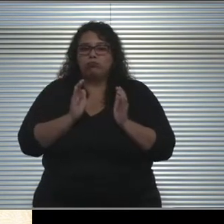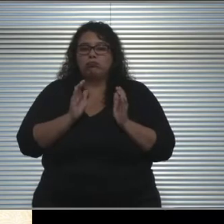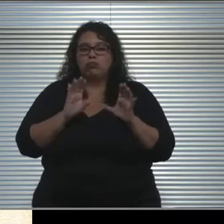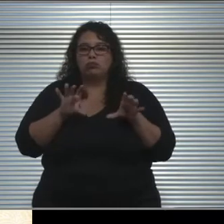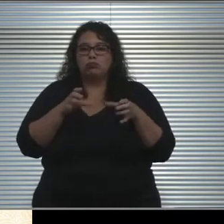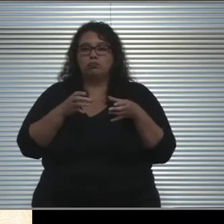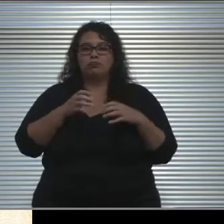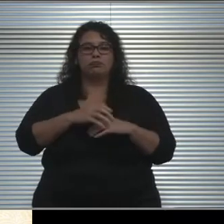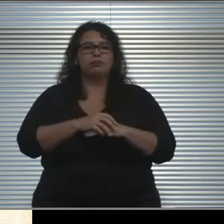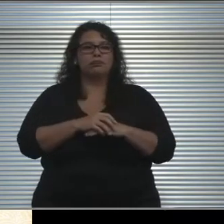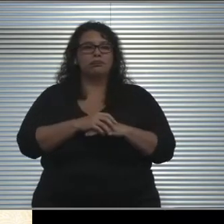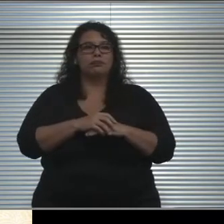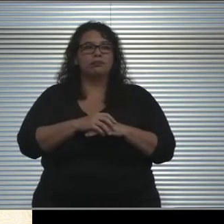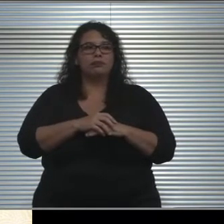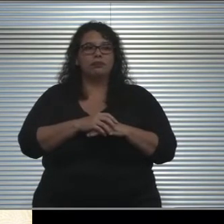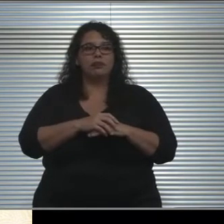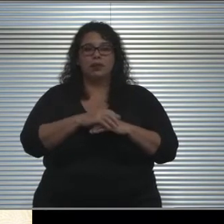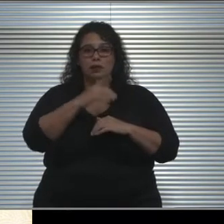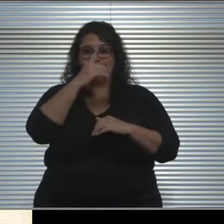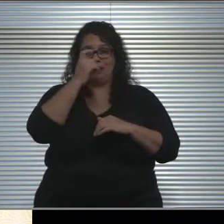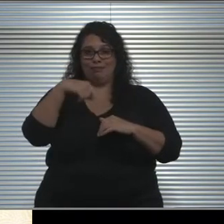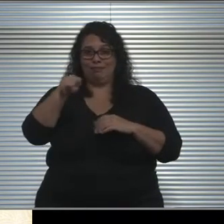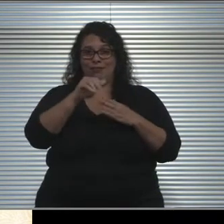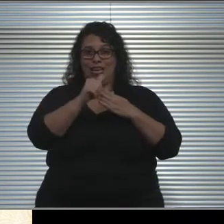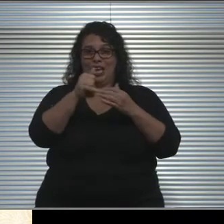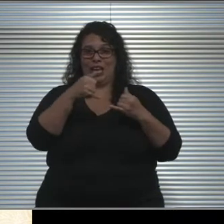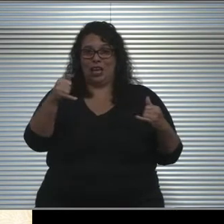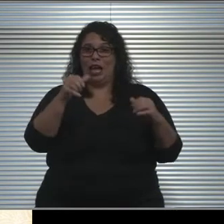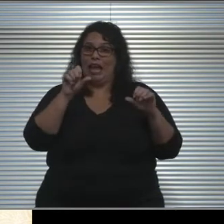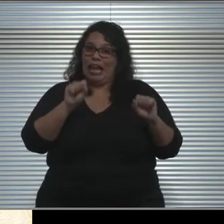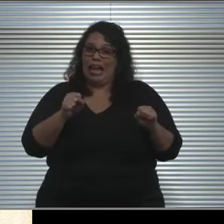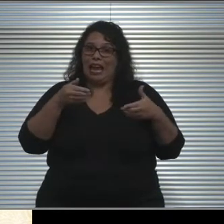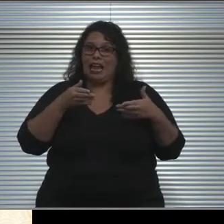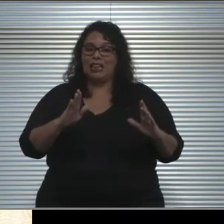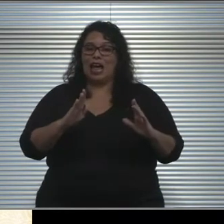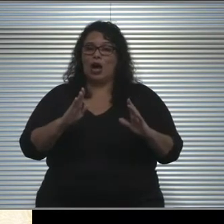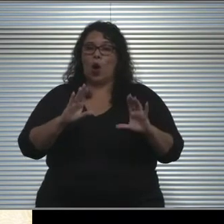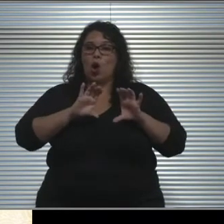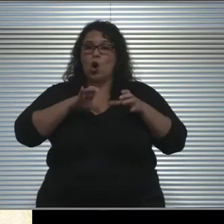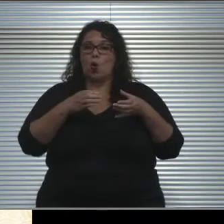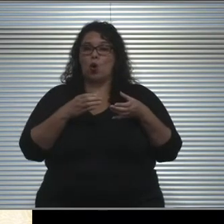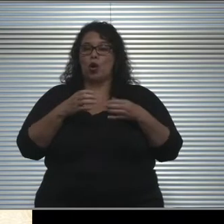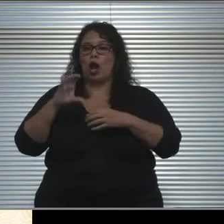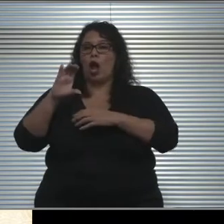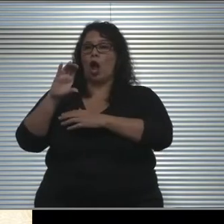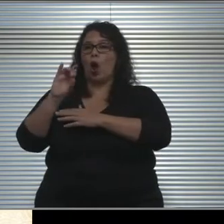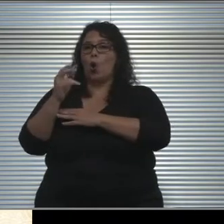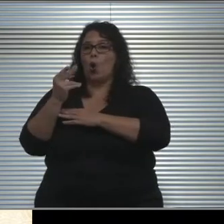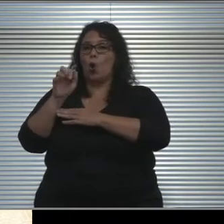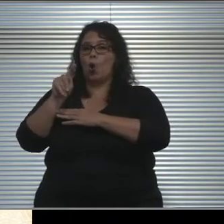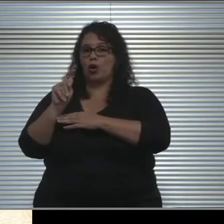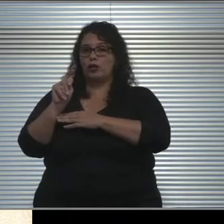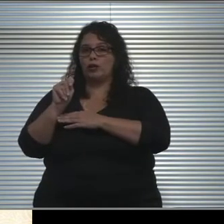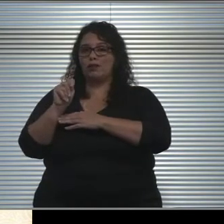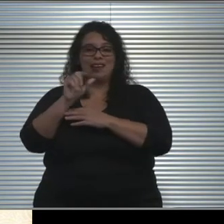a school district may allow a cohort of no more than 12 students and two adults,